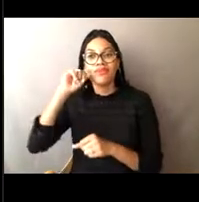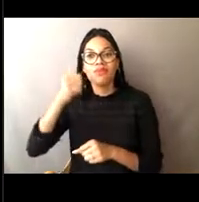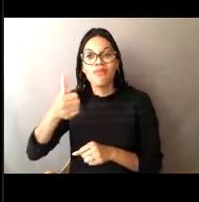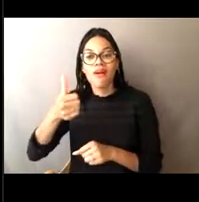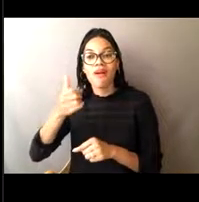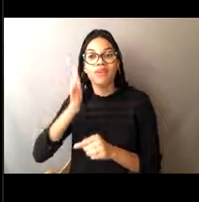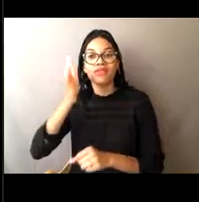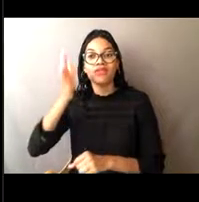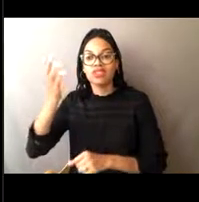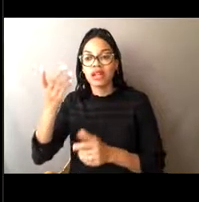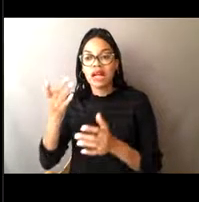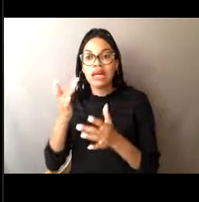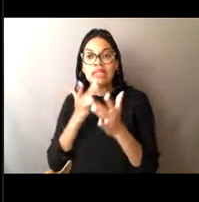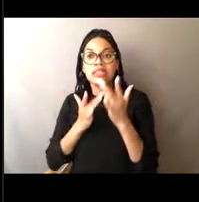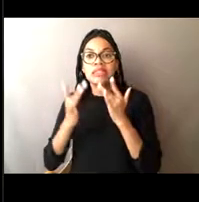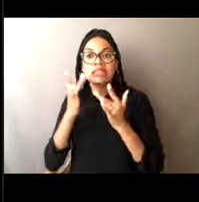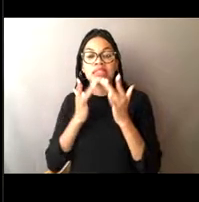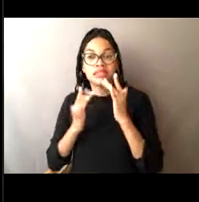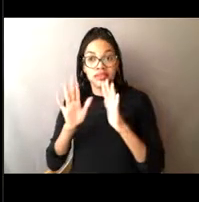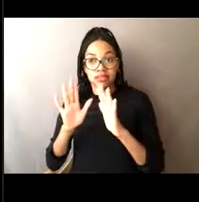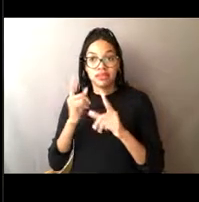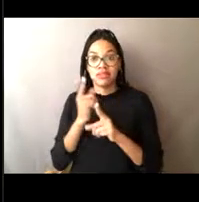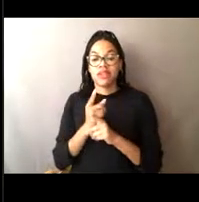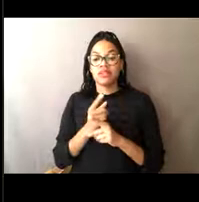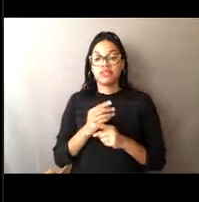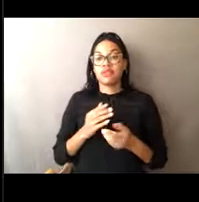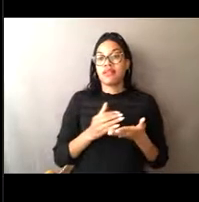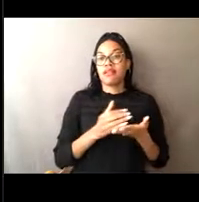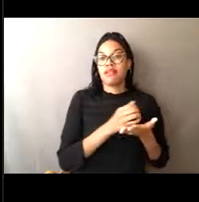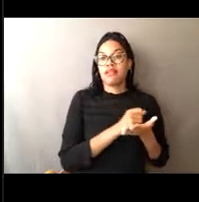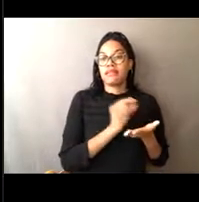towards allowing you guys to continue the practice of fishing,